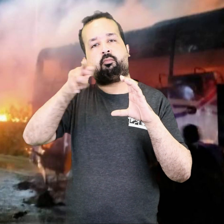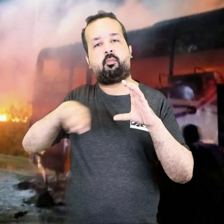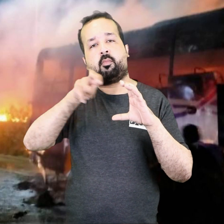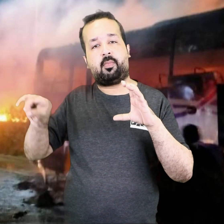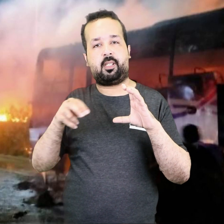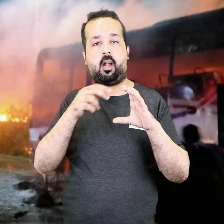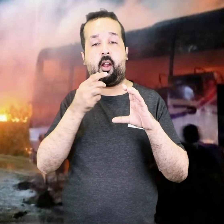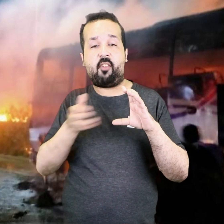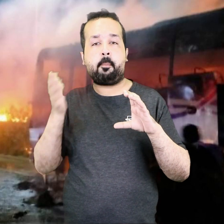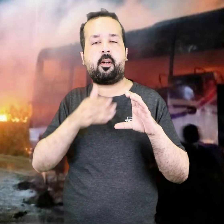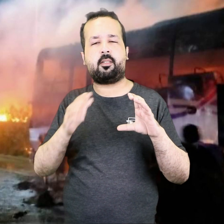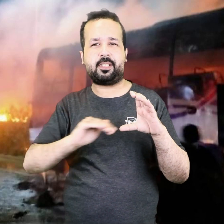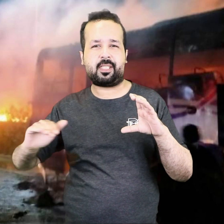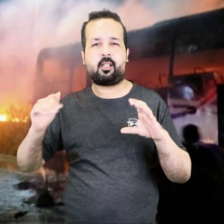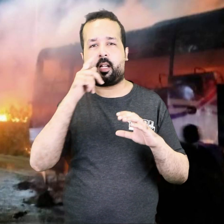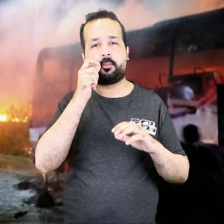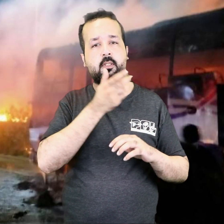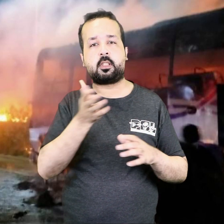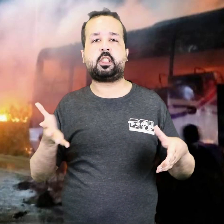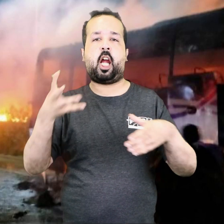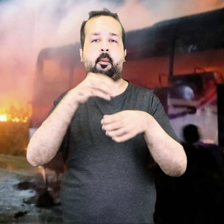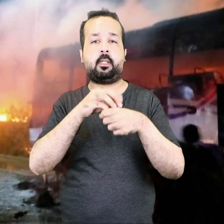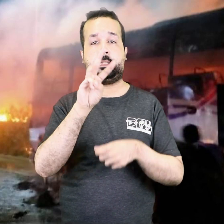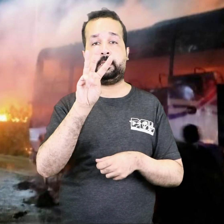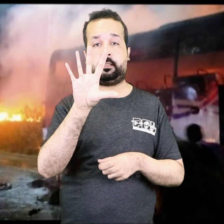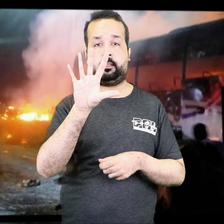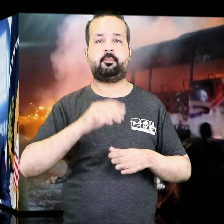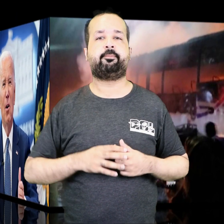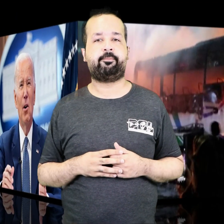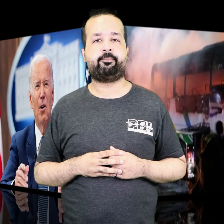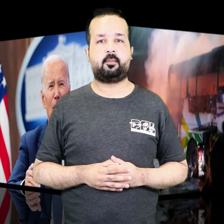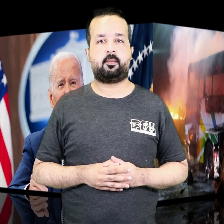There were 35 people, including women and children, in the passenger coach.